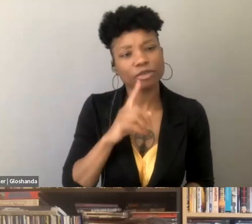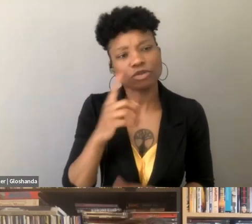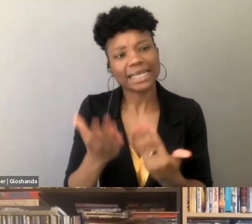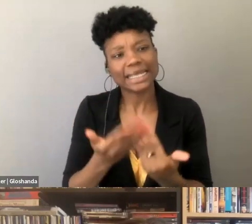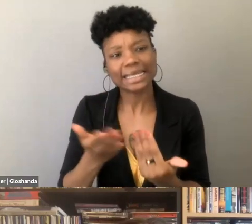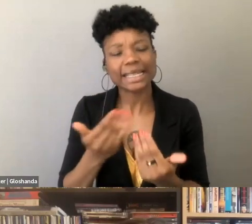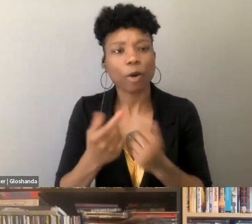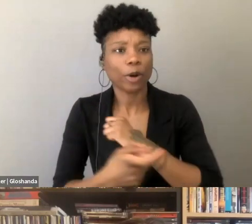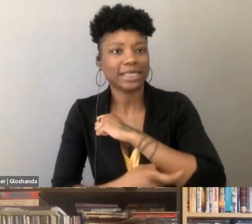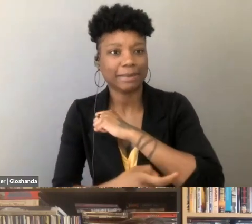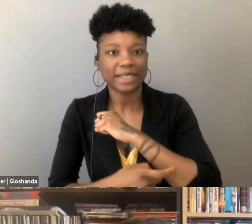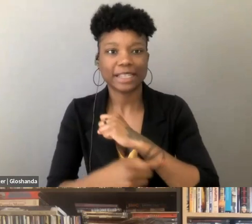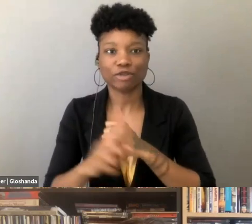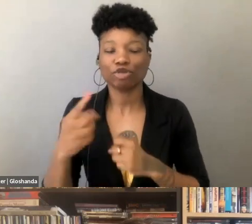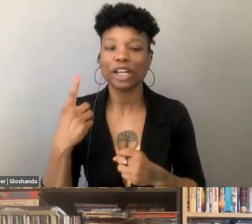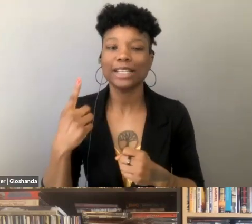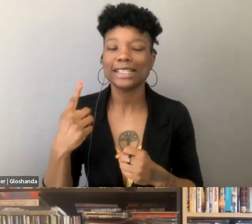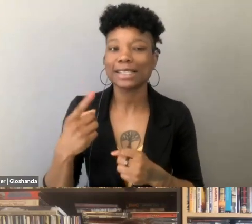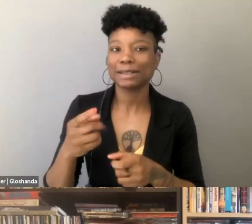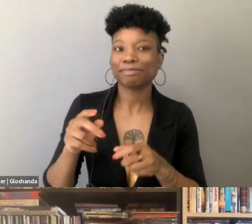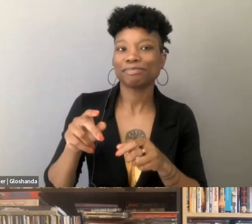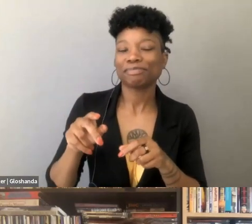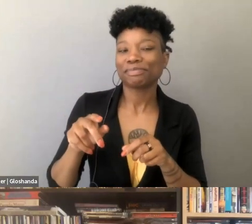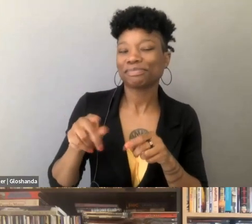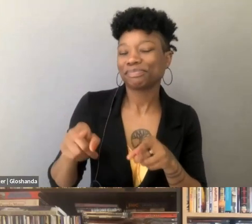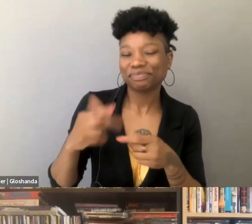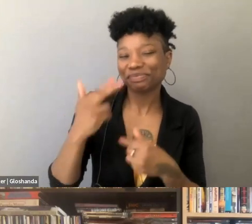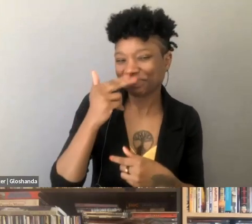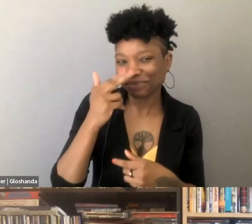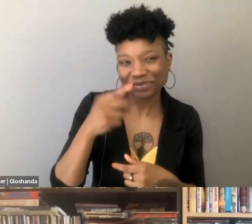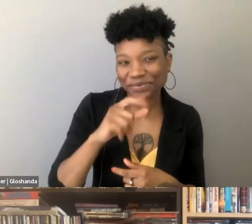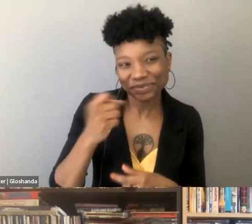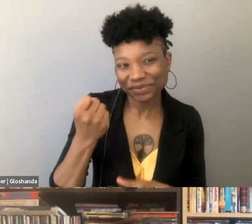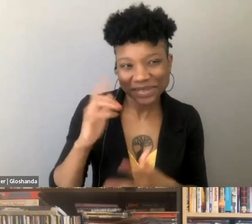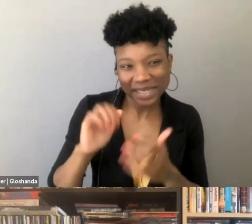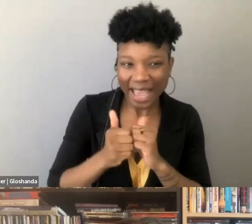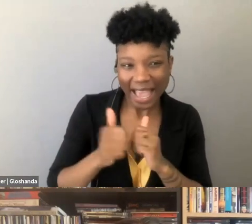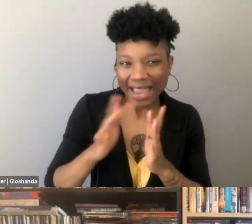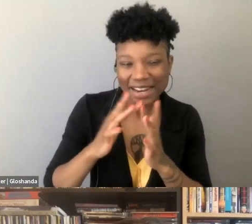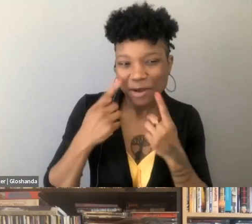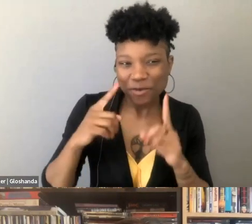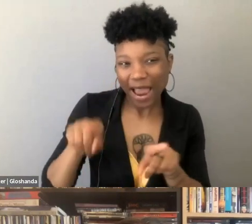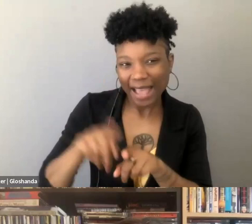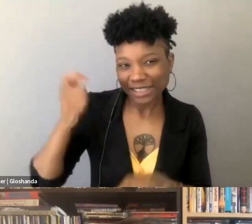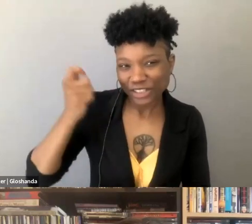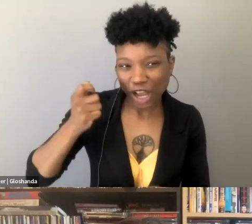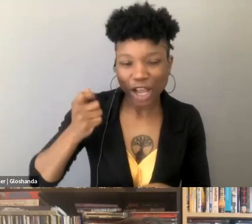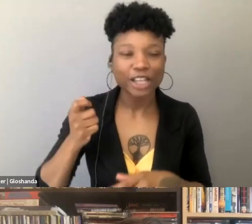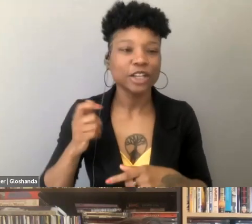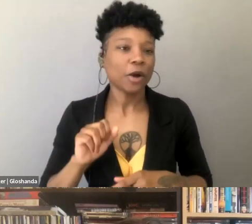or it can be too tempting to be sort of glib and make fun of judges not understanding how the internet works, or making fun of how Congress members don't understand